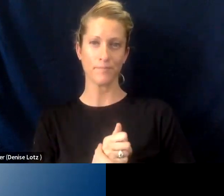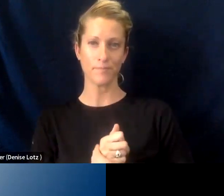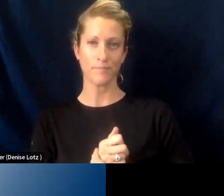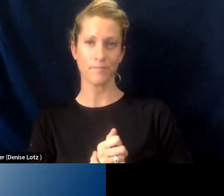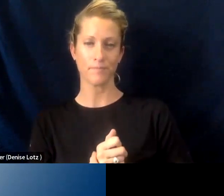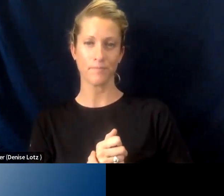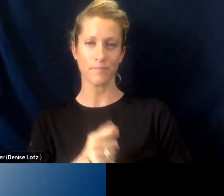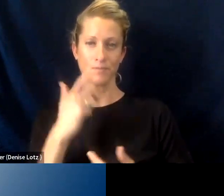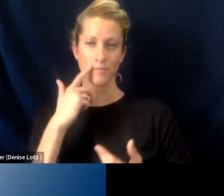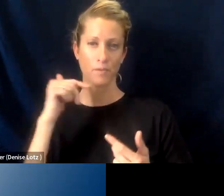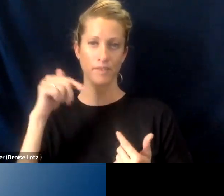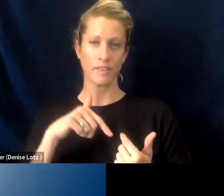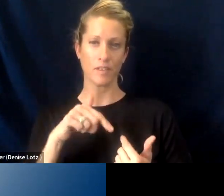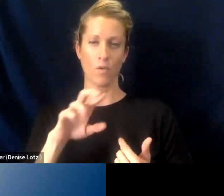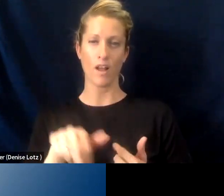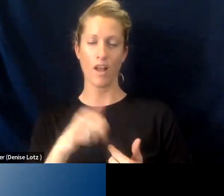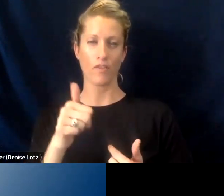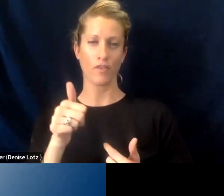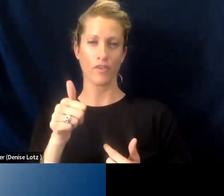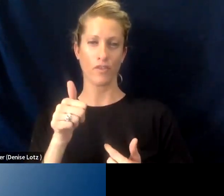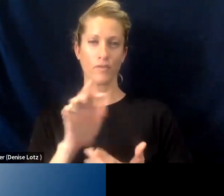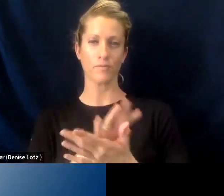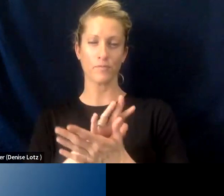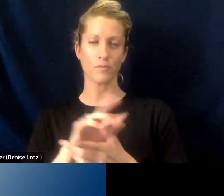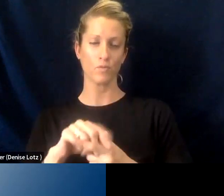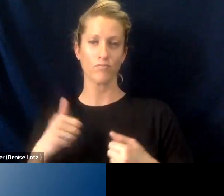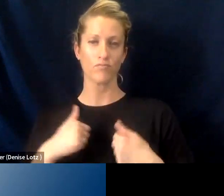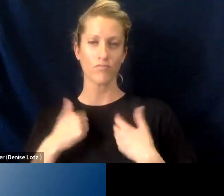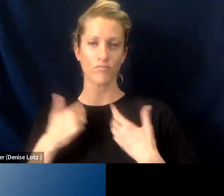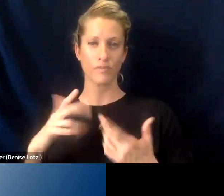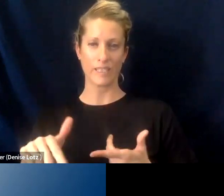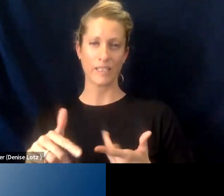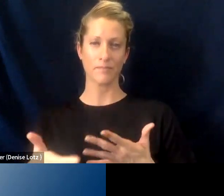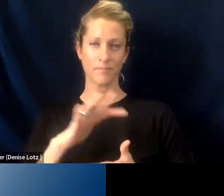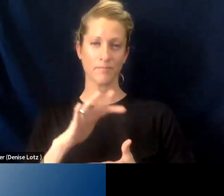here, and our other sister institutions to be able to address this population and serve them well.